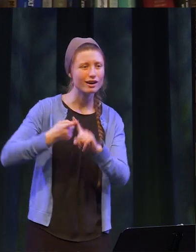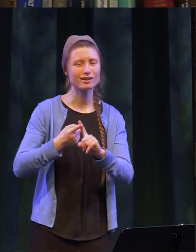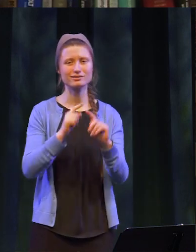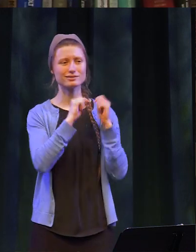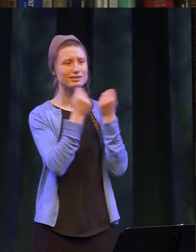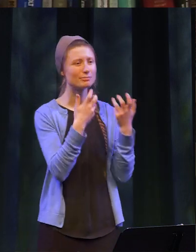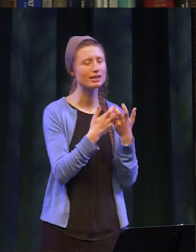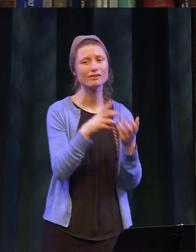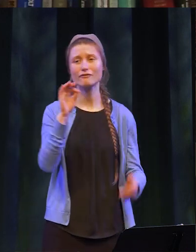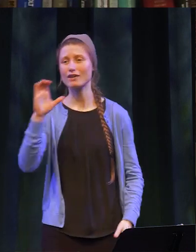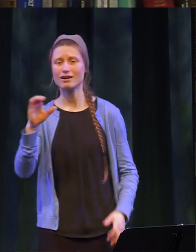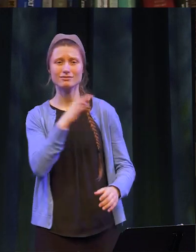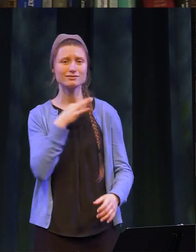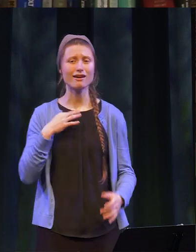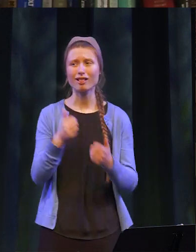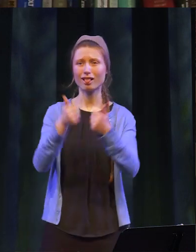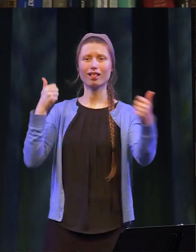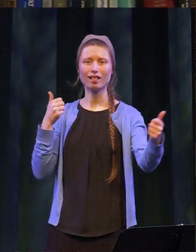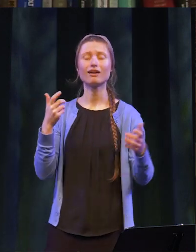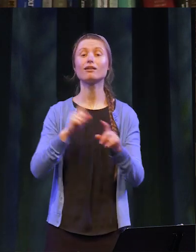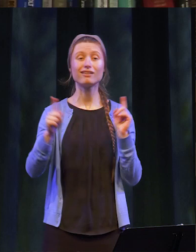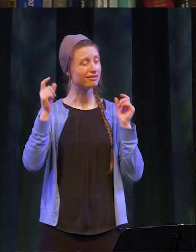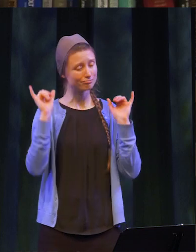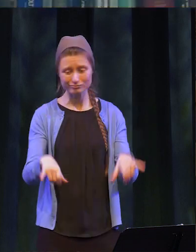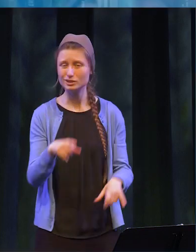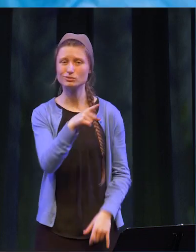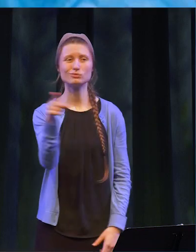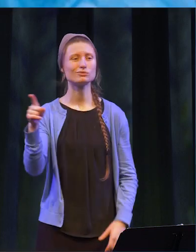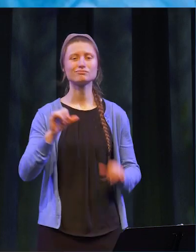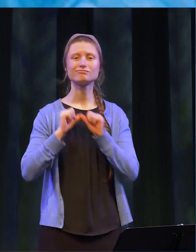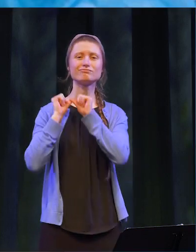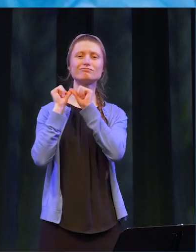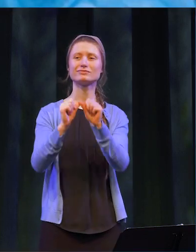and a favorite faculty and staff member, and despite it all many of you stepped up to help